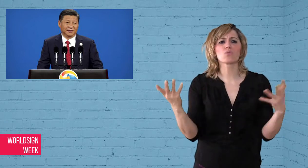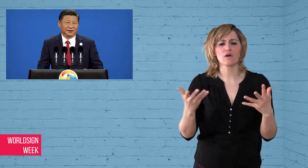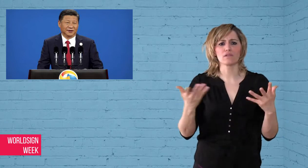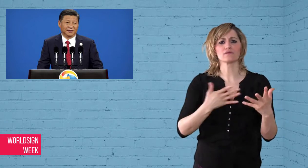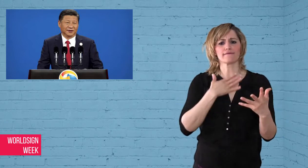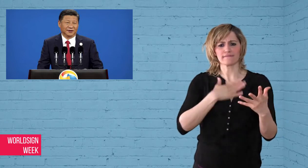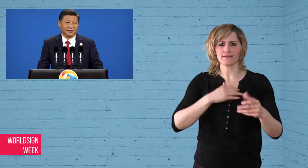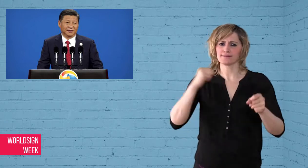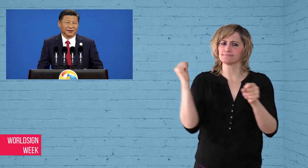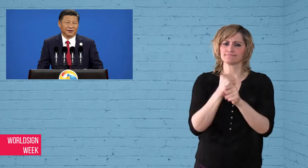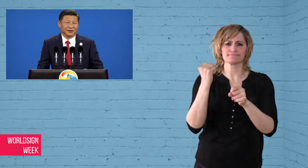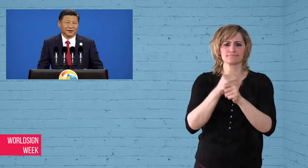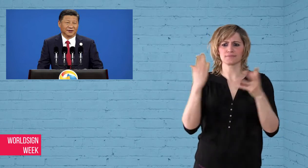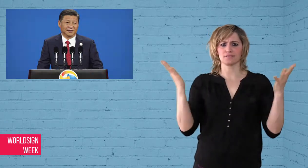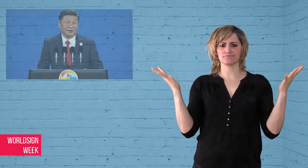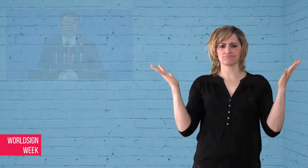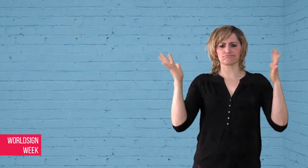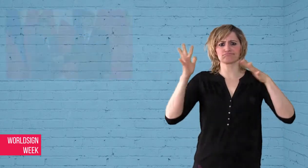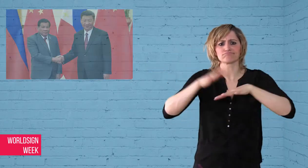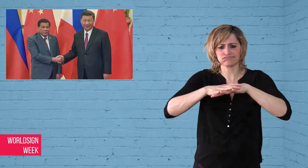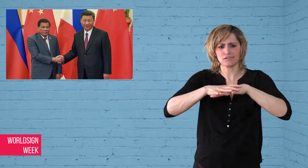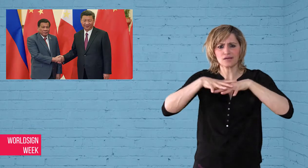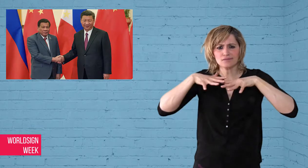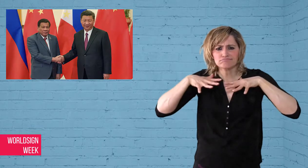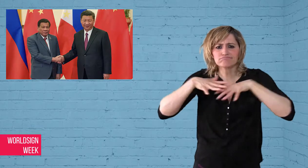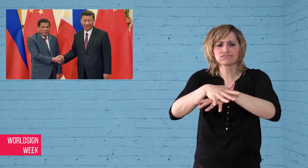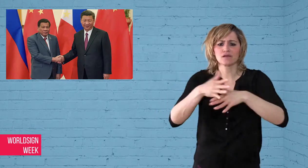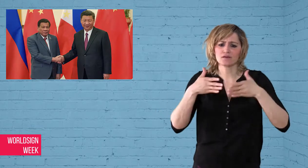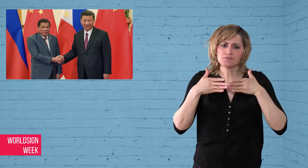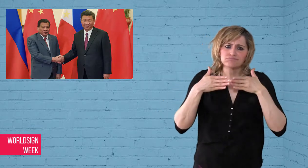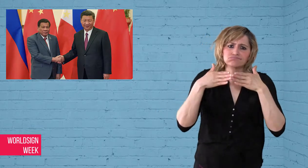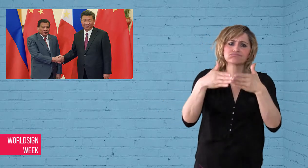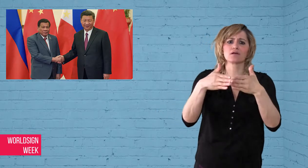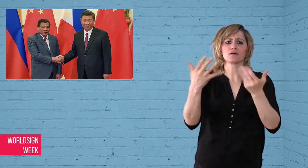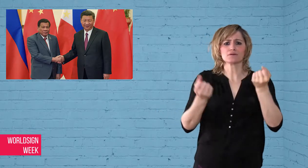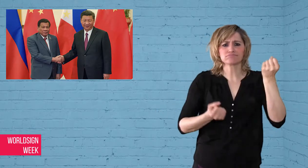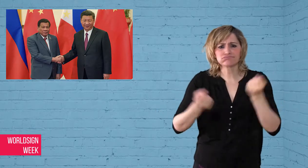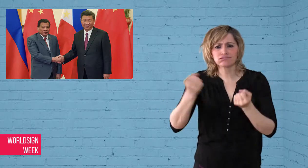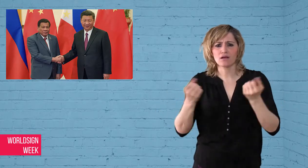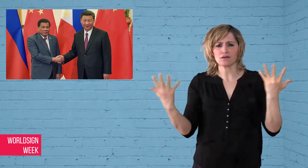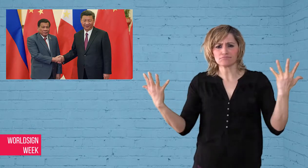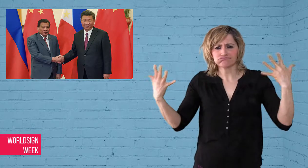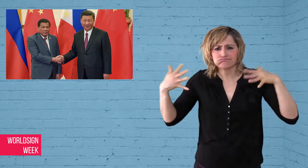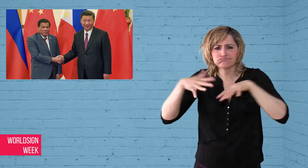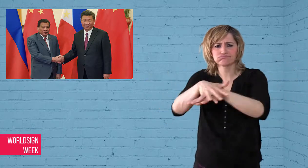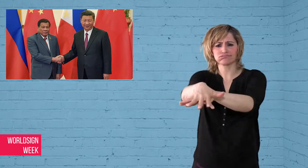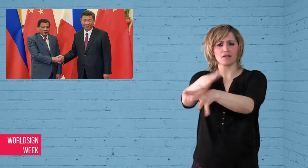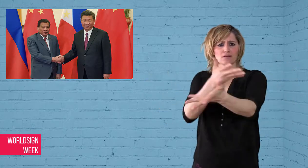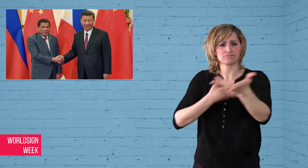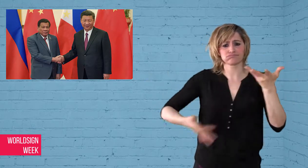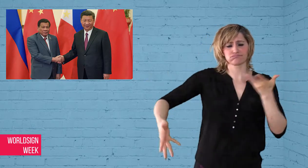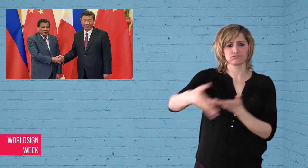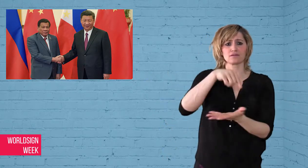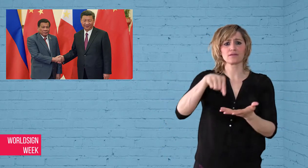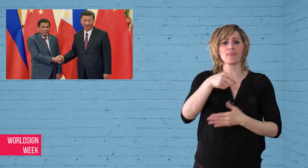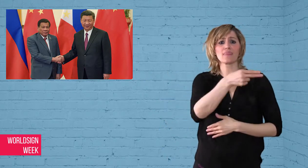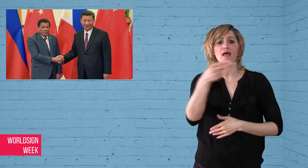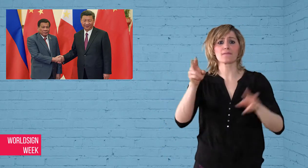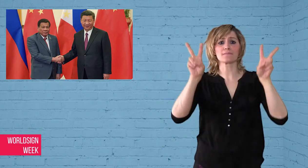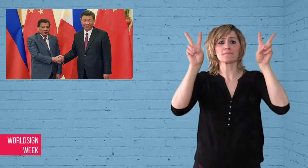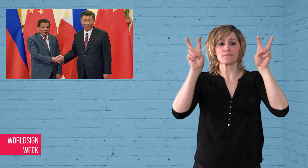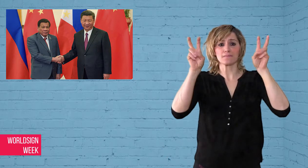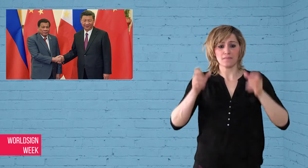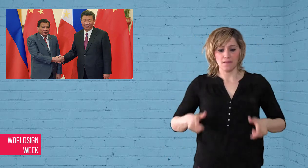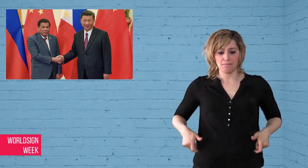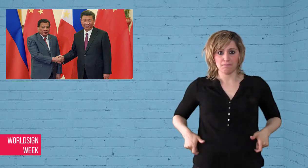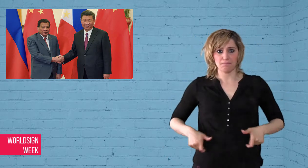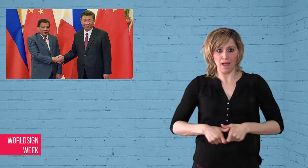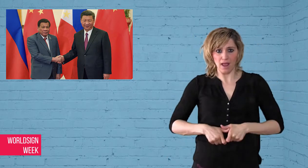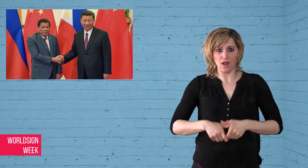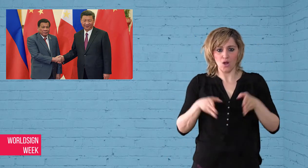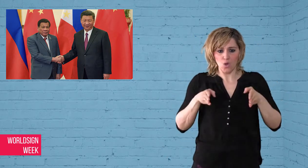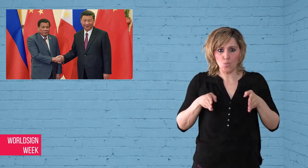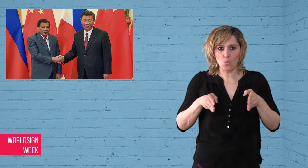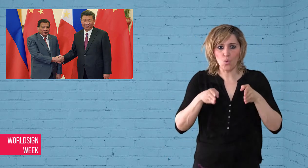ancient land and sea trade routes